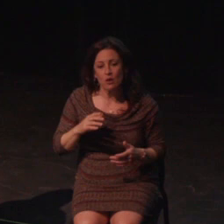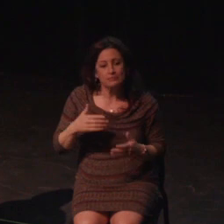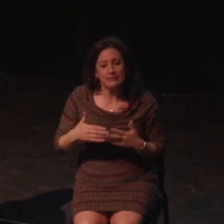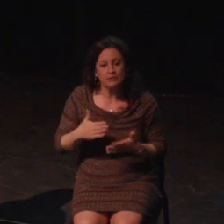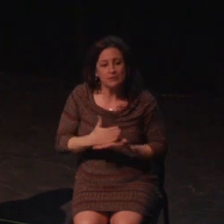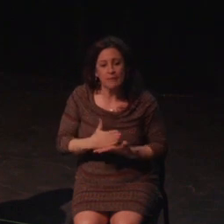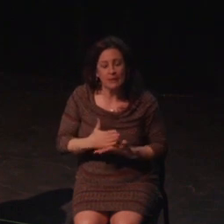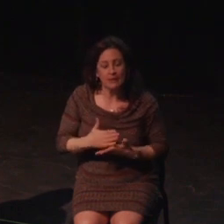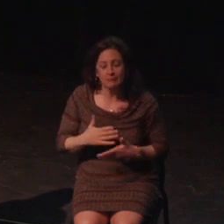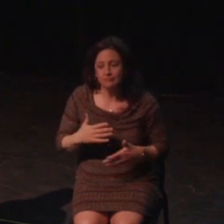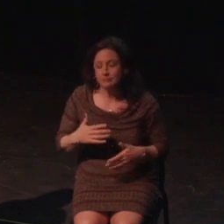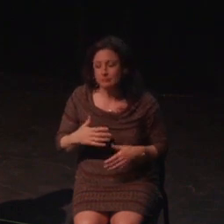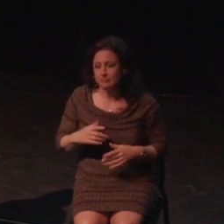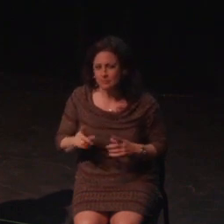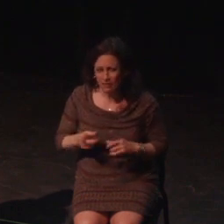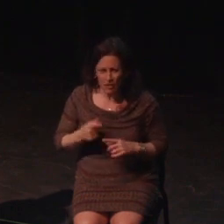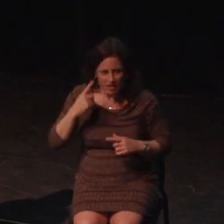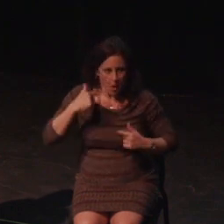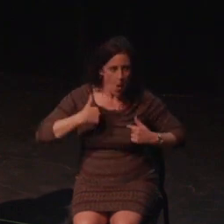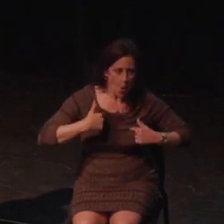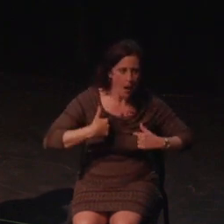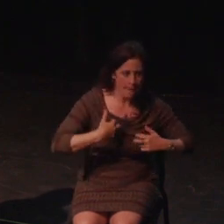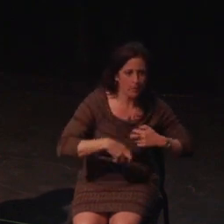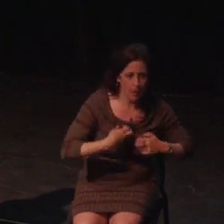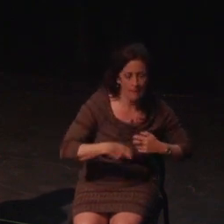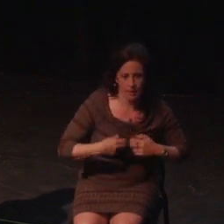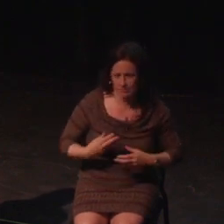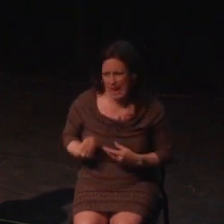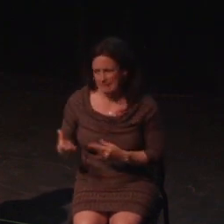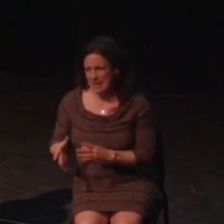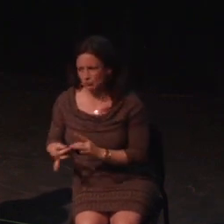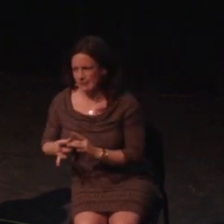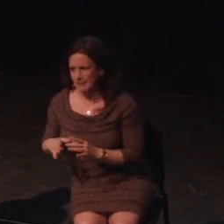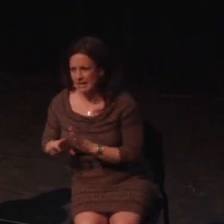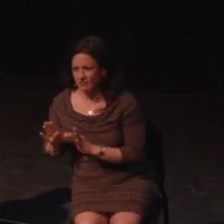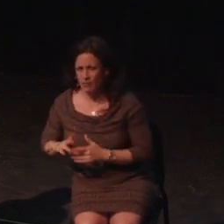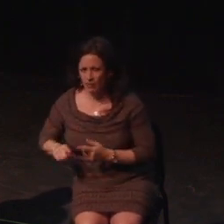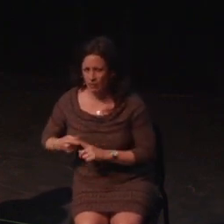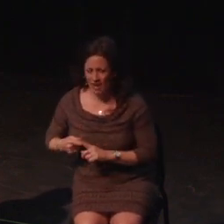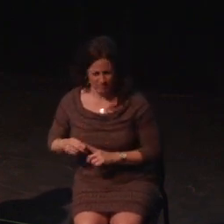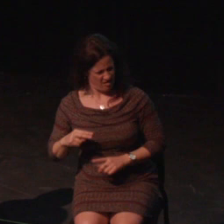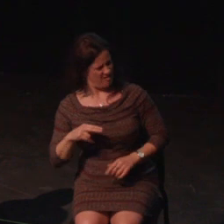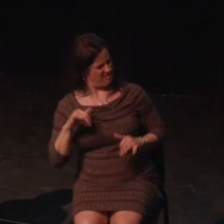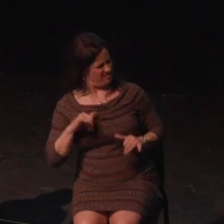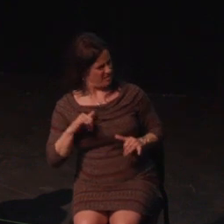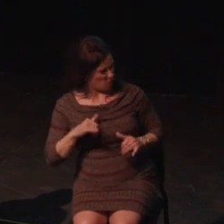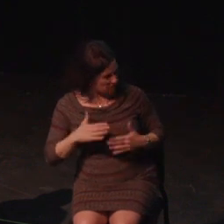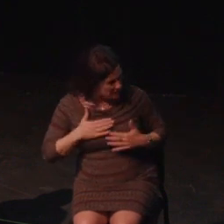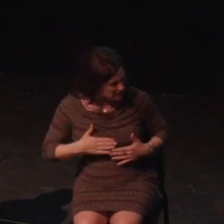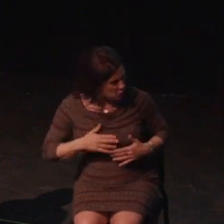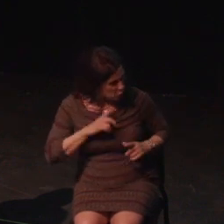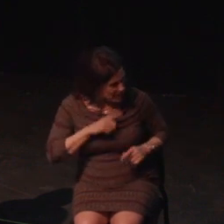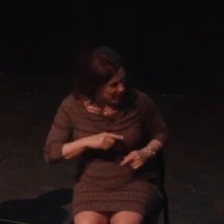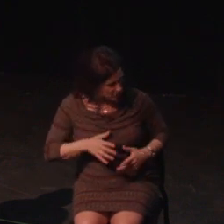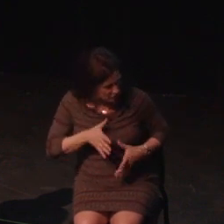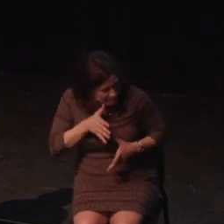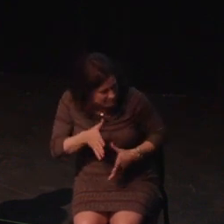challenging, exciting, or downright beautiful a game is. We can play alongside them, we can laugh at our failures, or we can share our hard-earned wins.